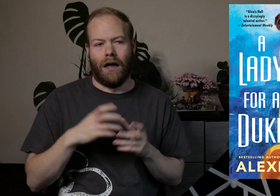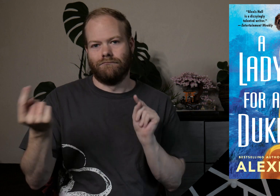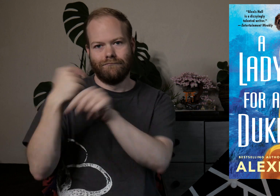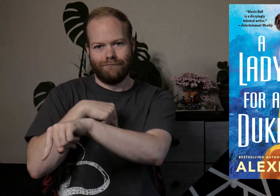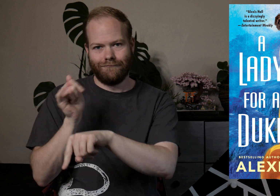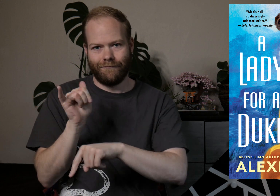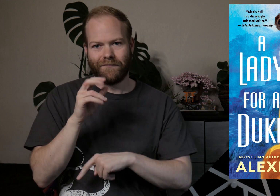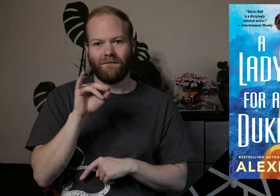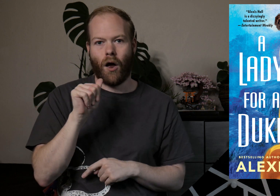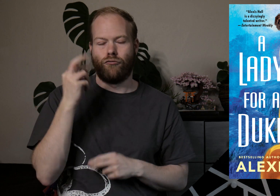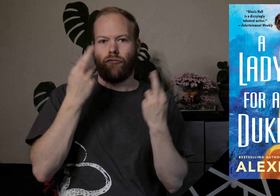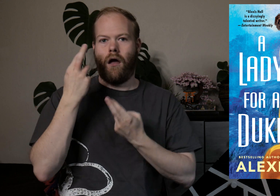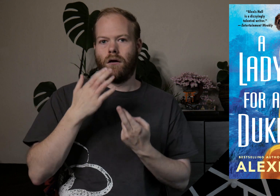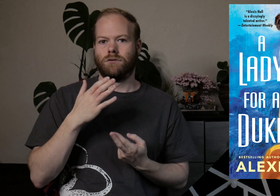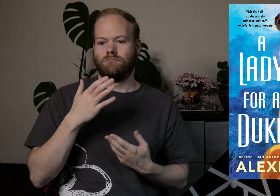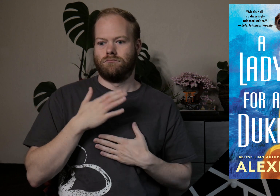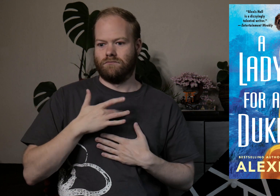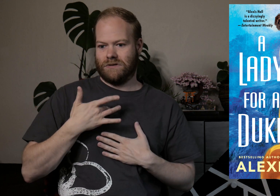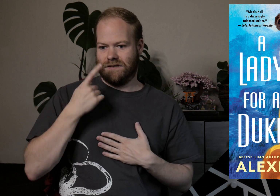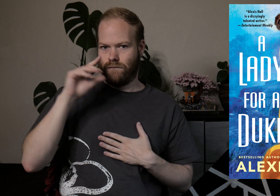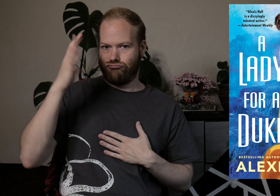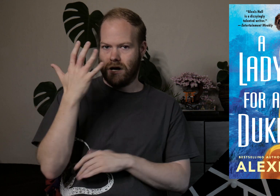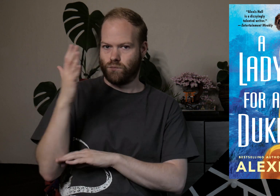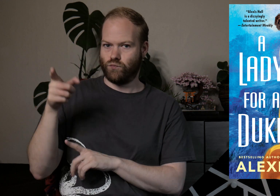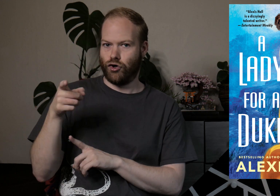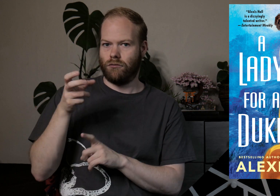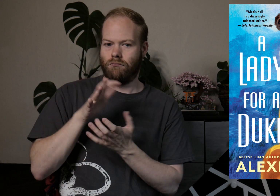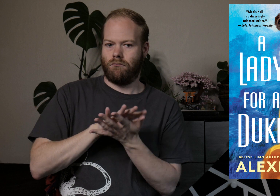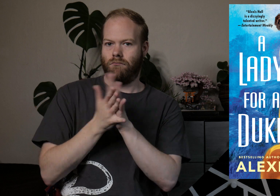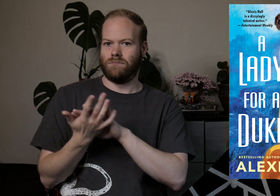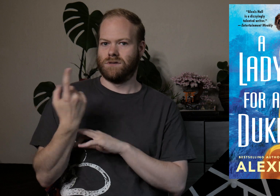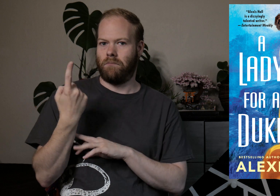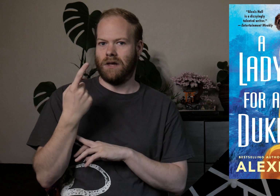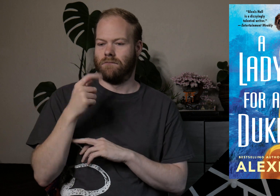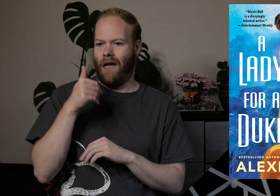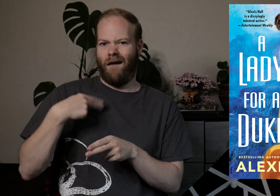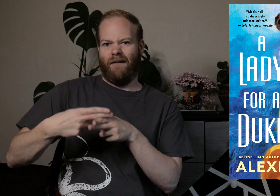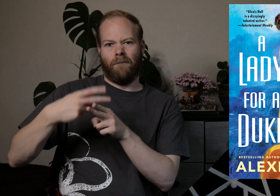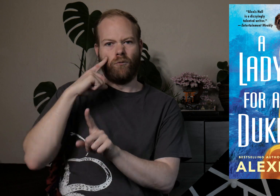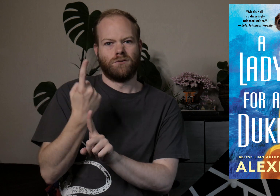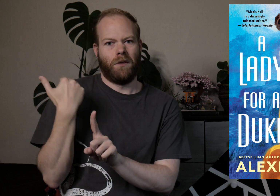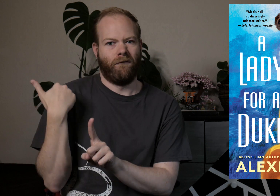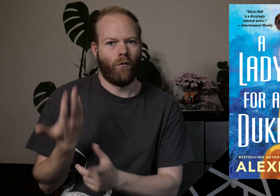It goes the other way as well, with Viola realizing that her feelings for Gracewood have evolved into something that she didn’t have a name for before.